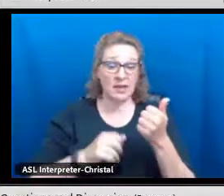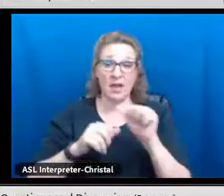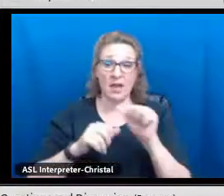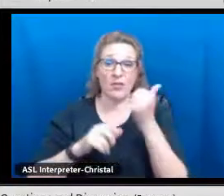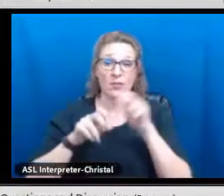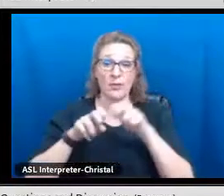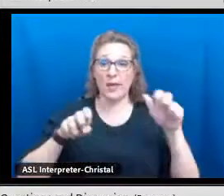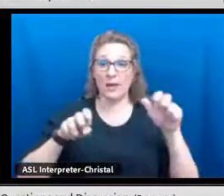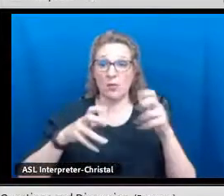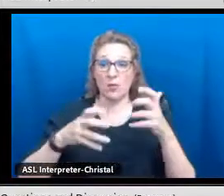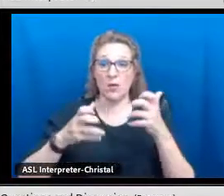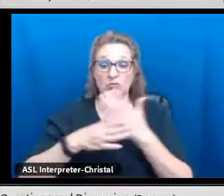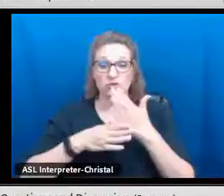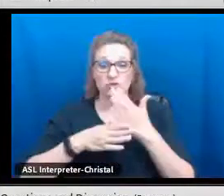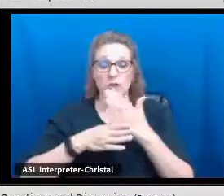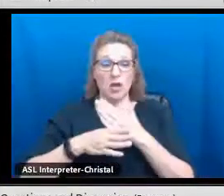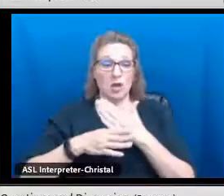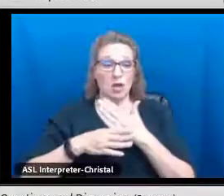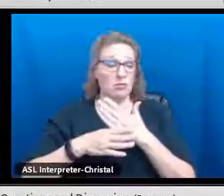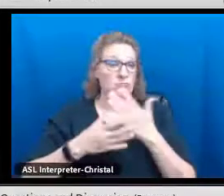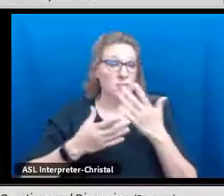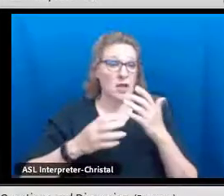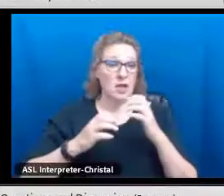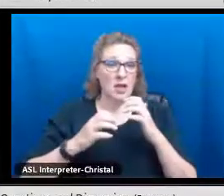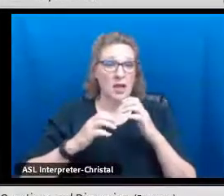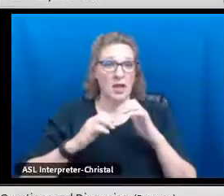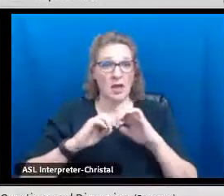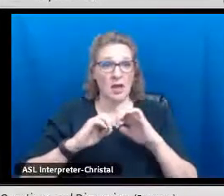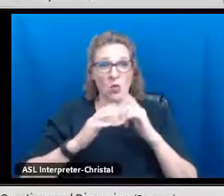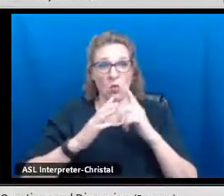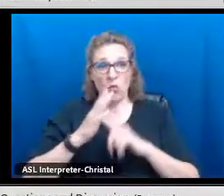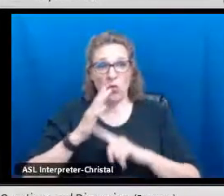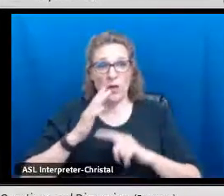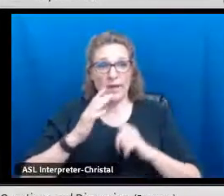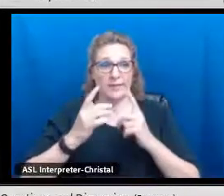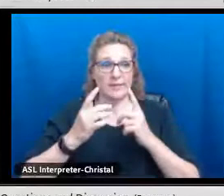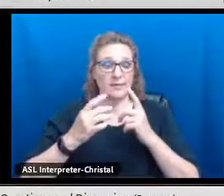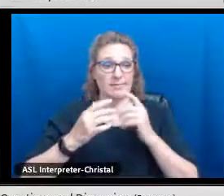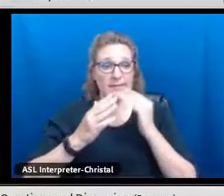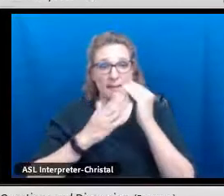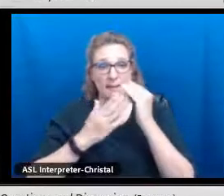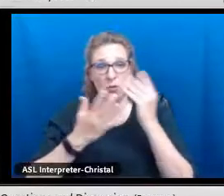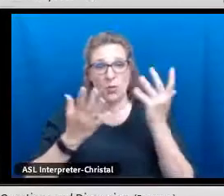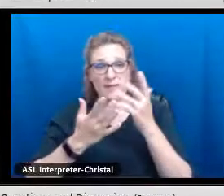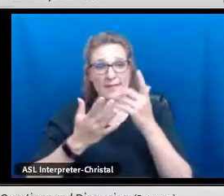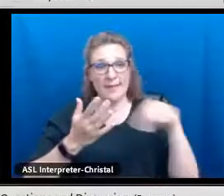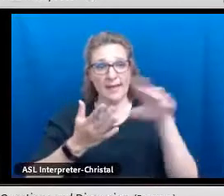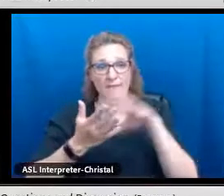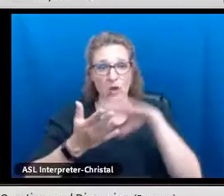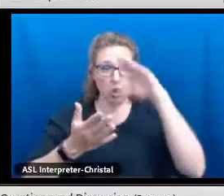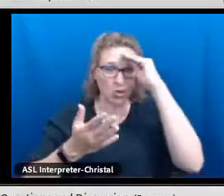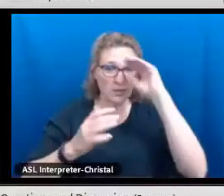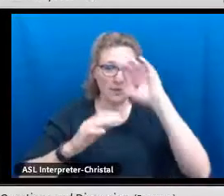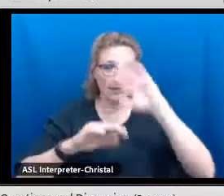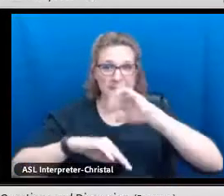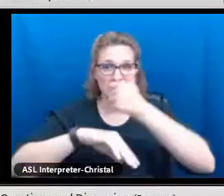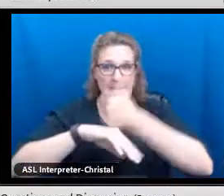Would any of the other panelists like to address that?